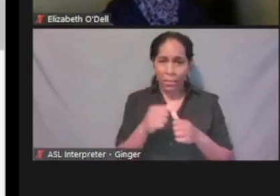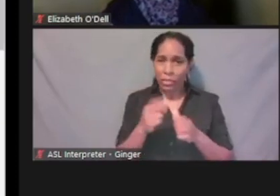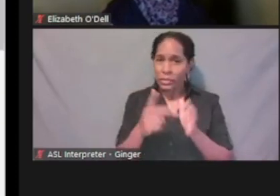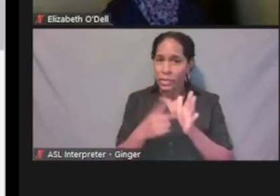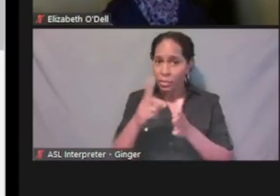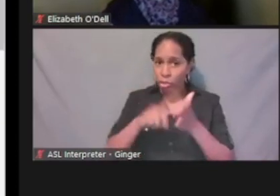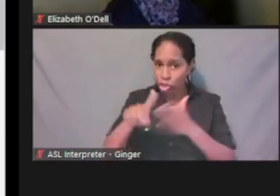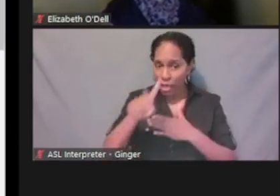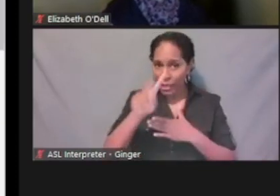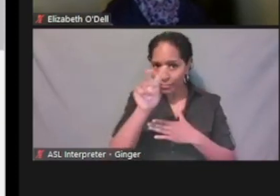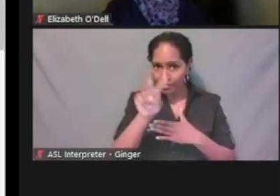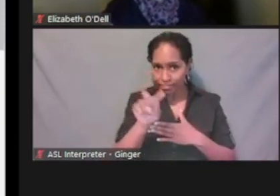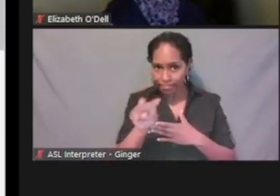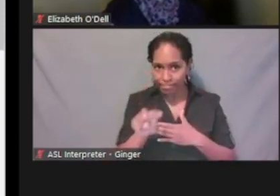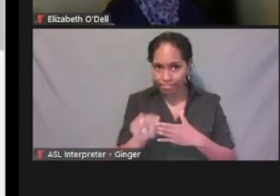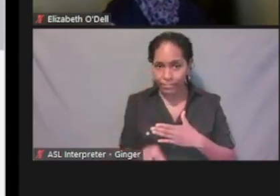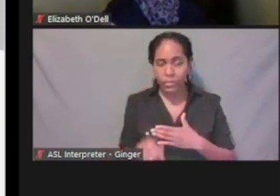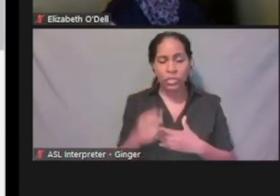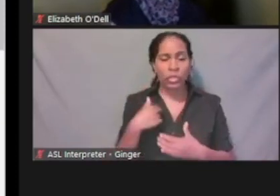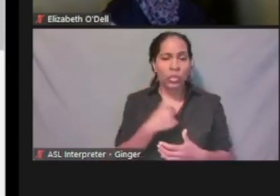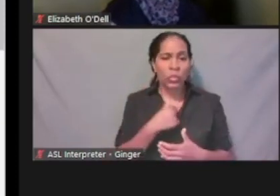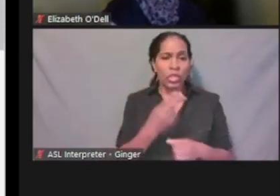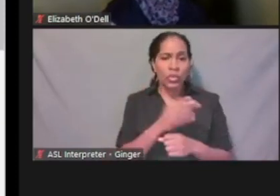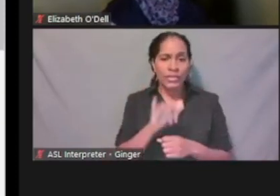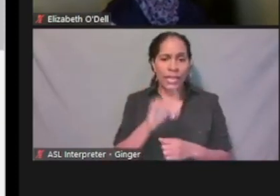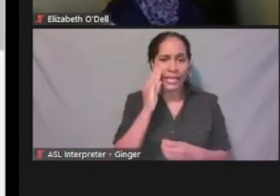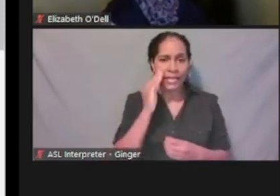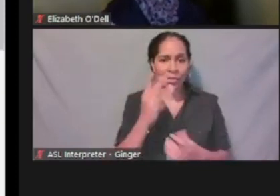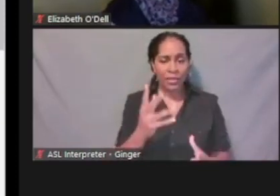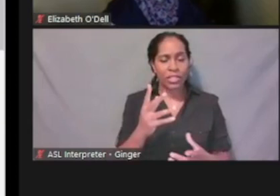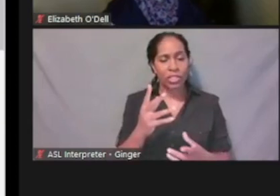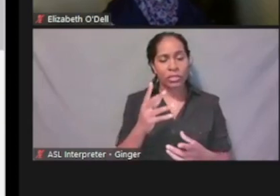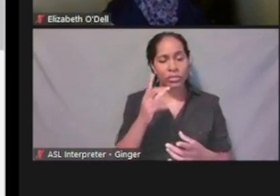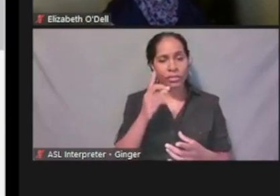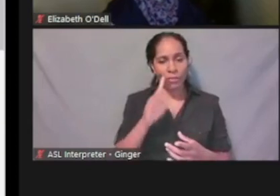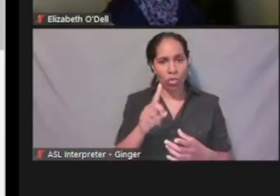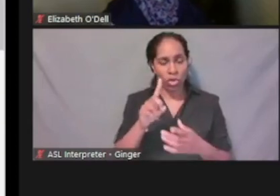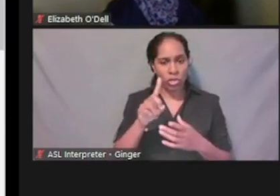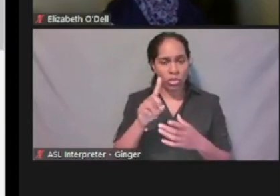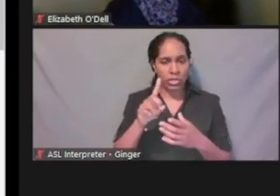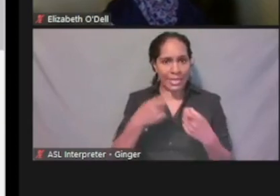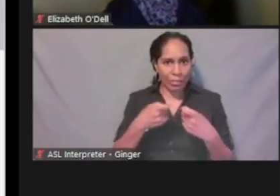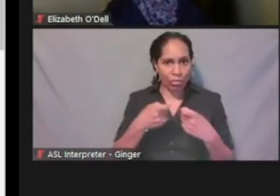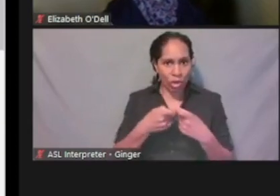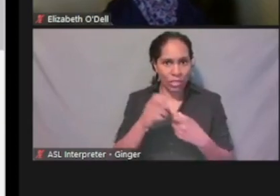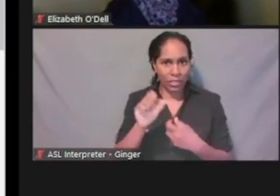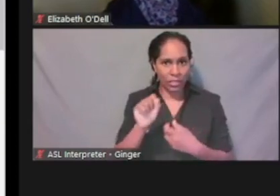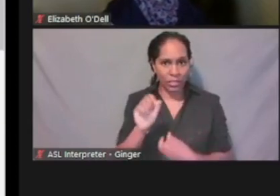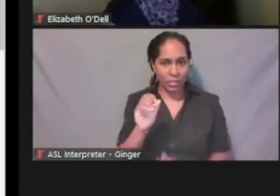we try to use this information to check our electronic sources. And if something's wrong,